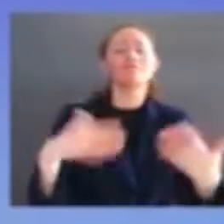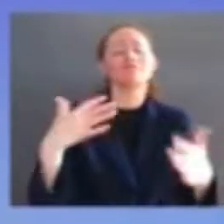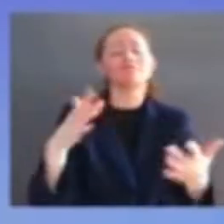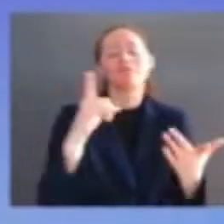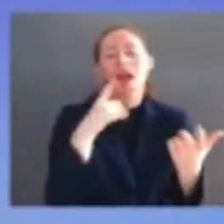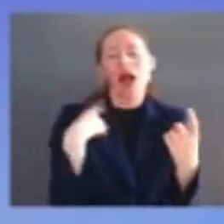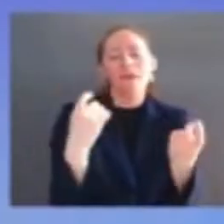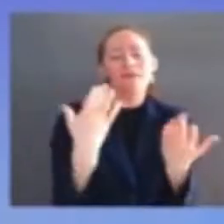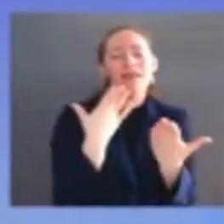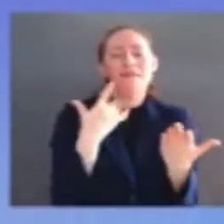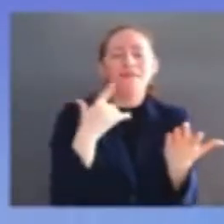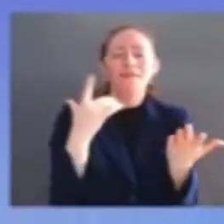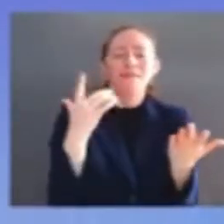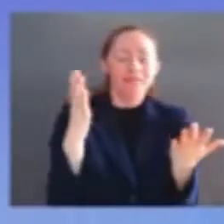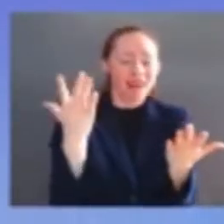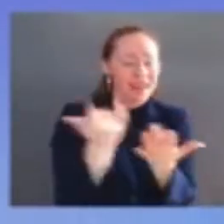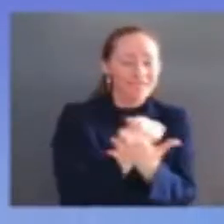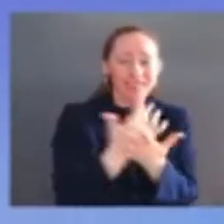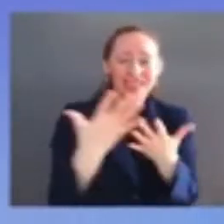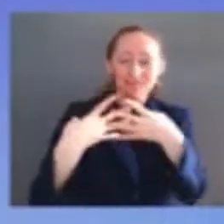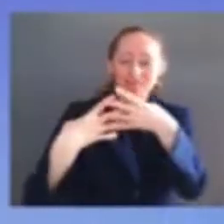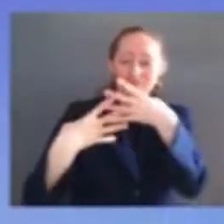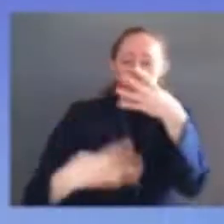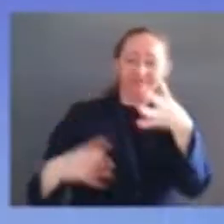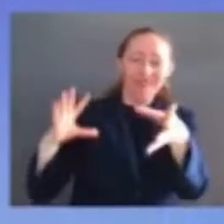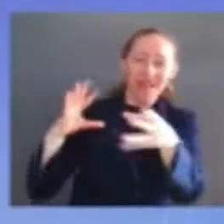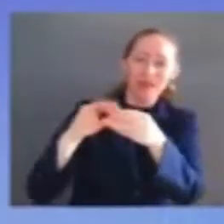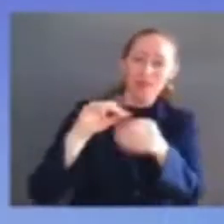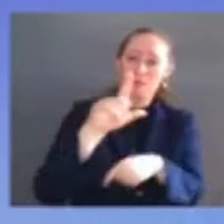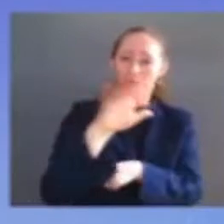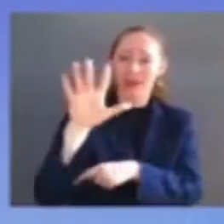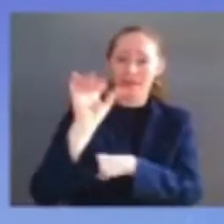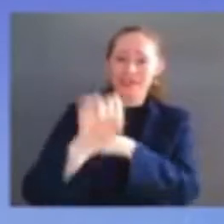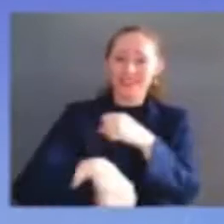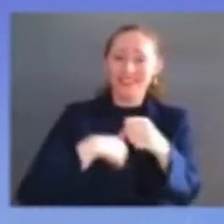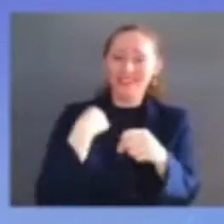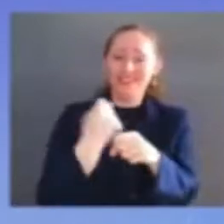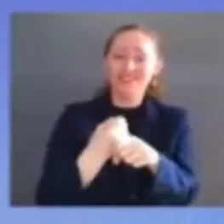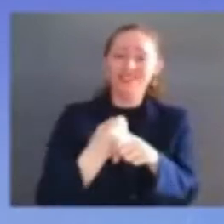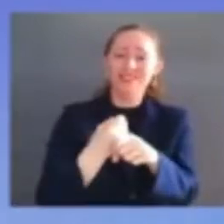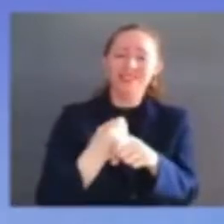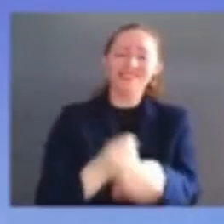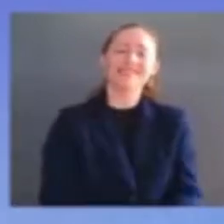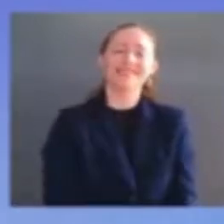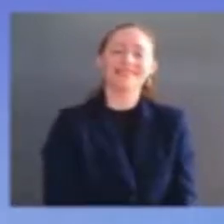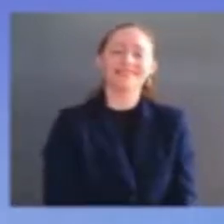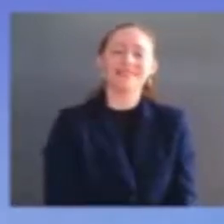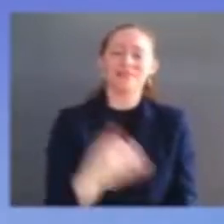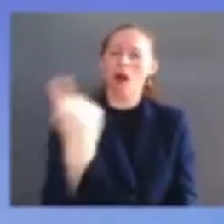you've done everything to support and encourage me and it is you who've made this moment possible